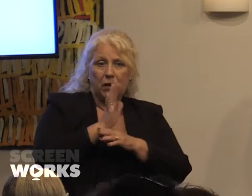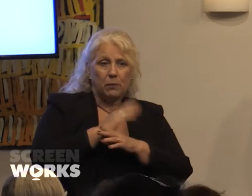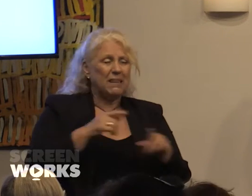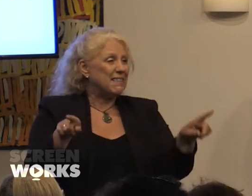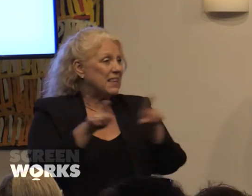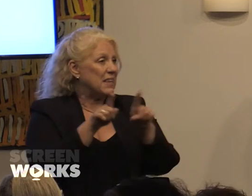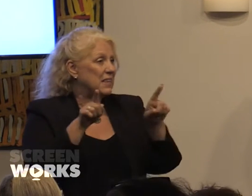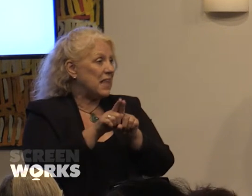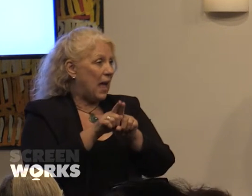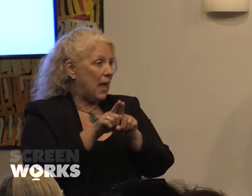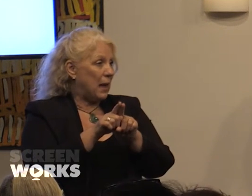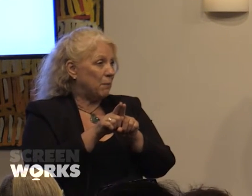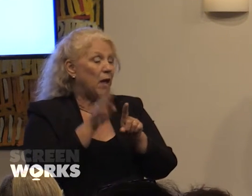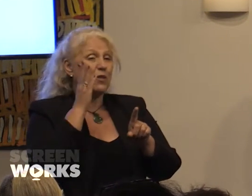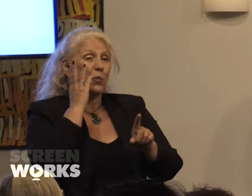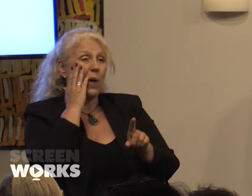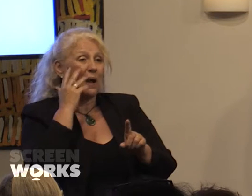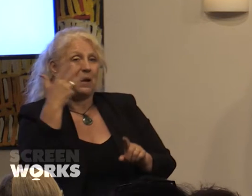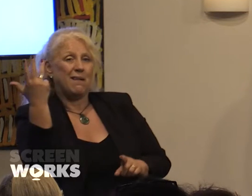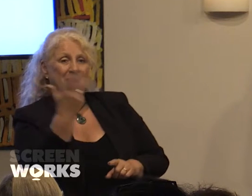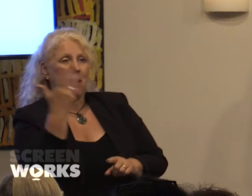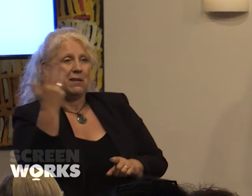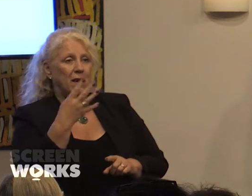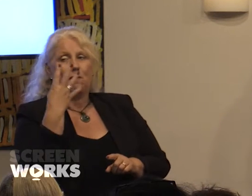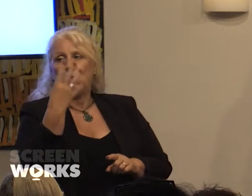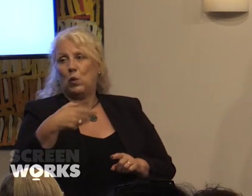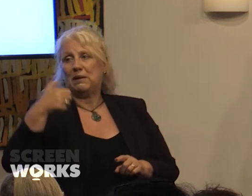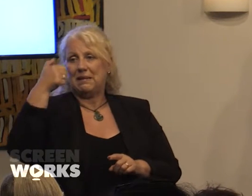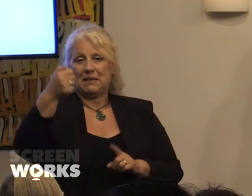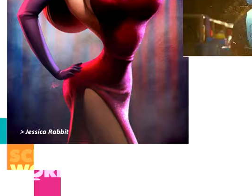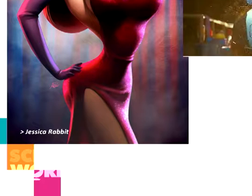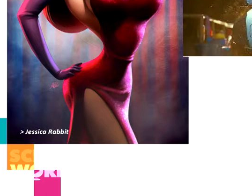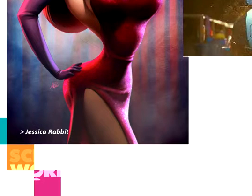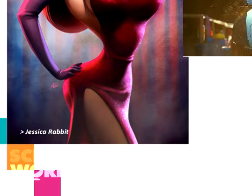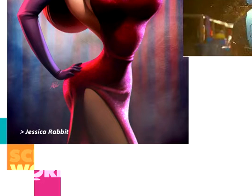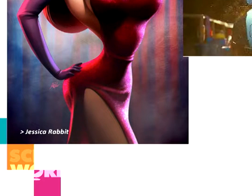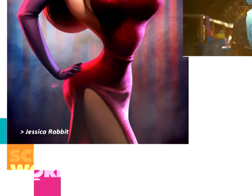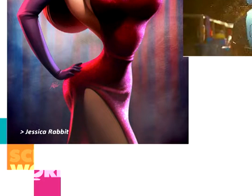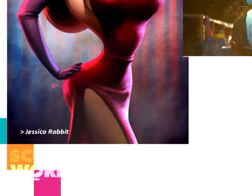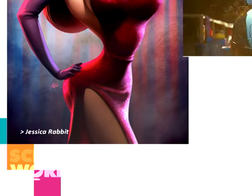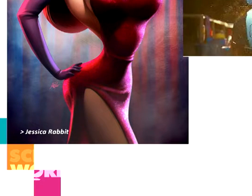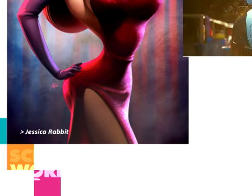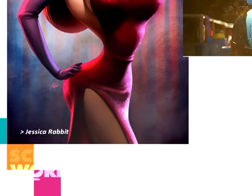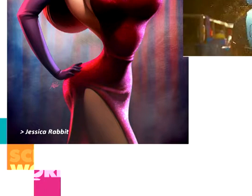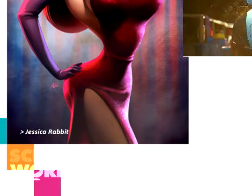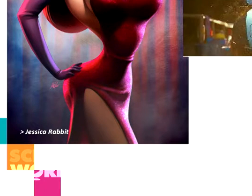was in 1946. It isn't enough to present programming to youngsters thats safe and